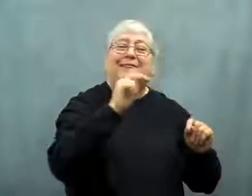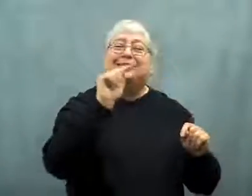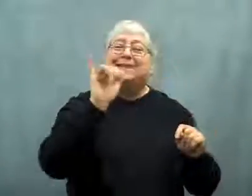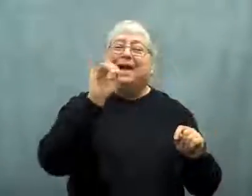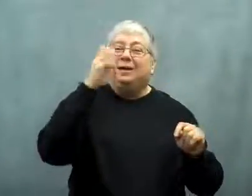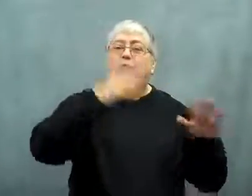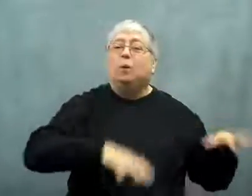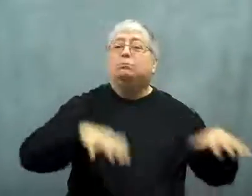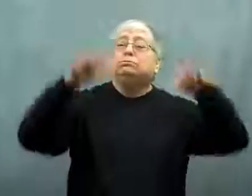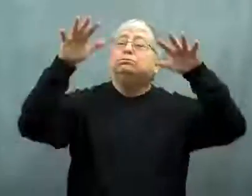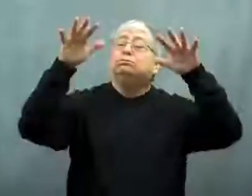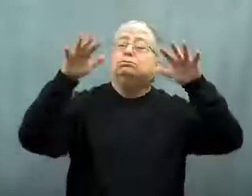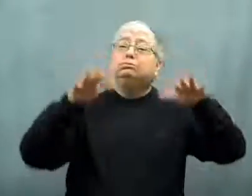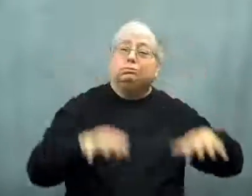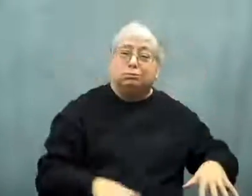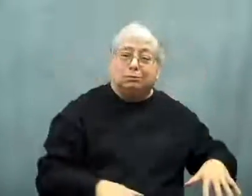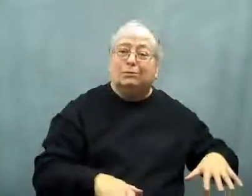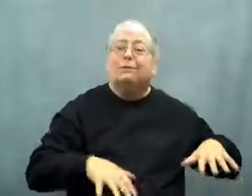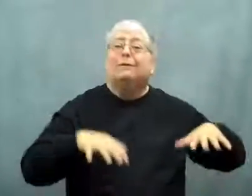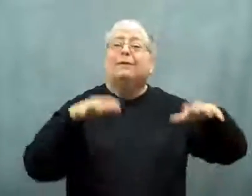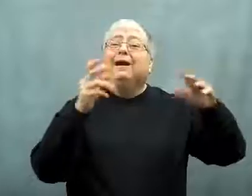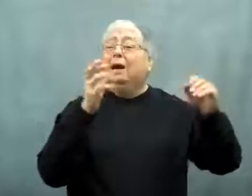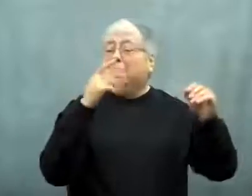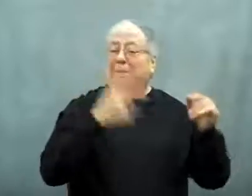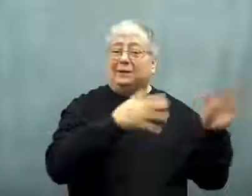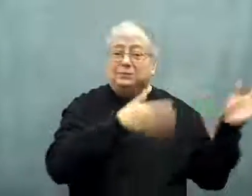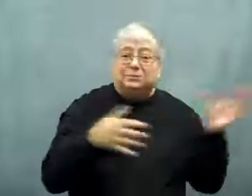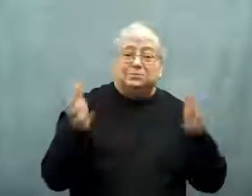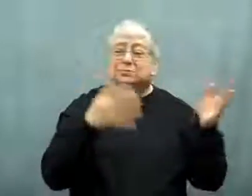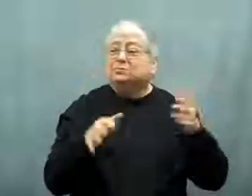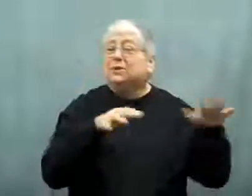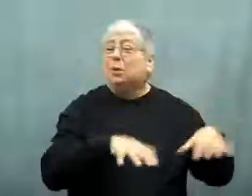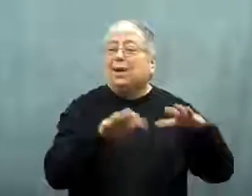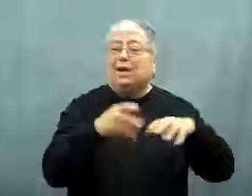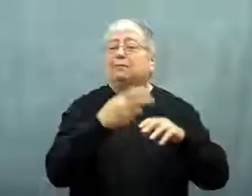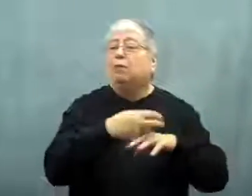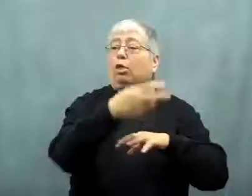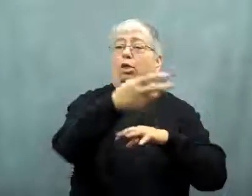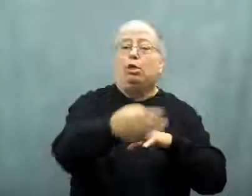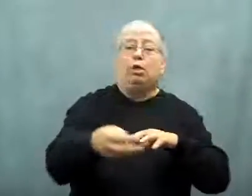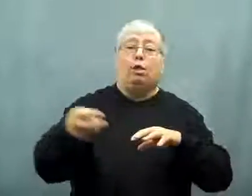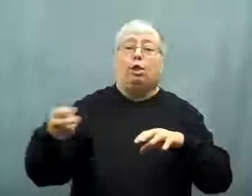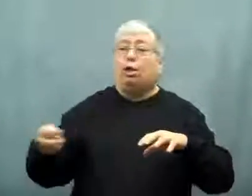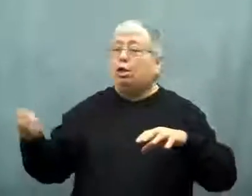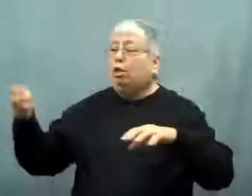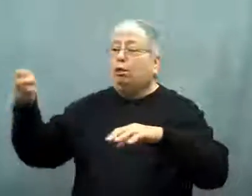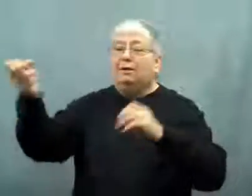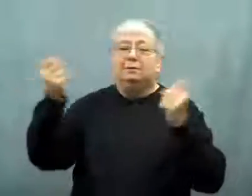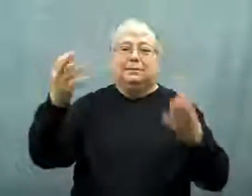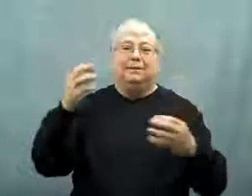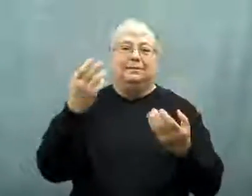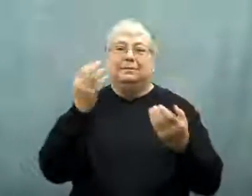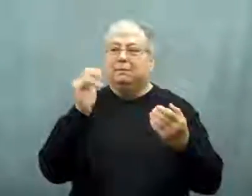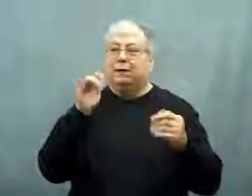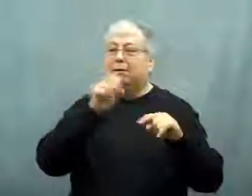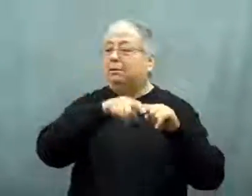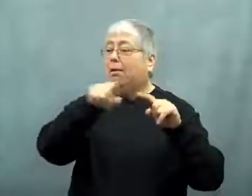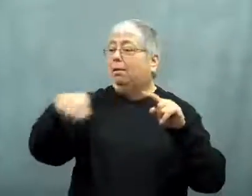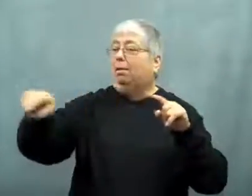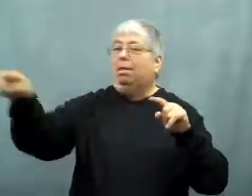then drifted many miles with the tide, wind and waves.